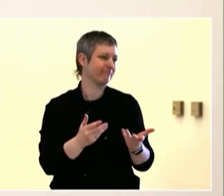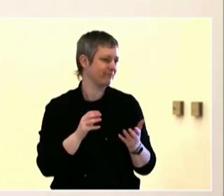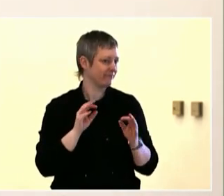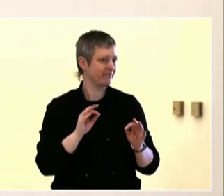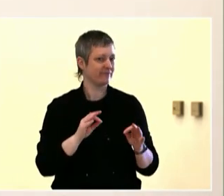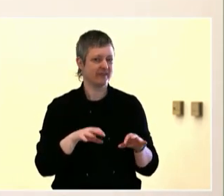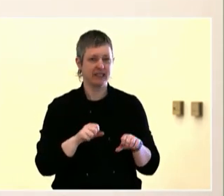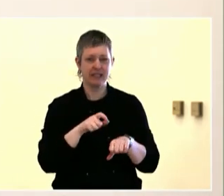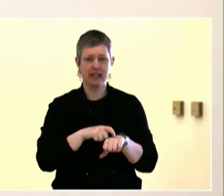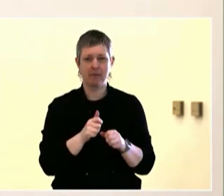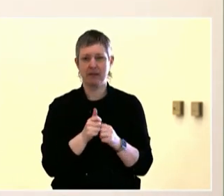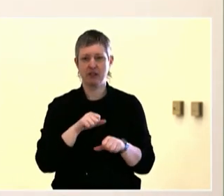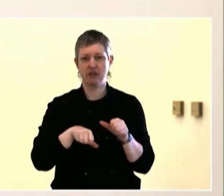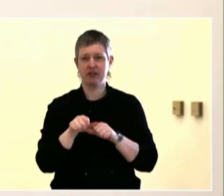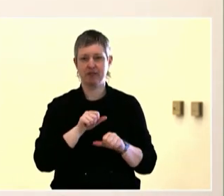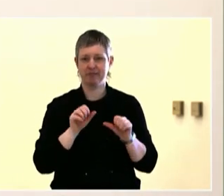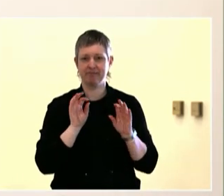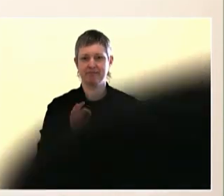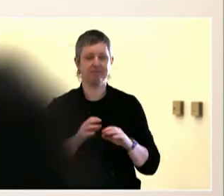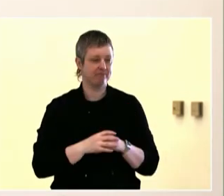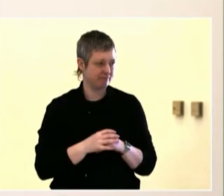Did you get bumped? Okay.